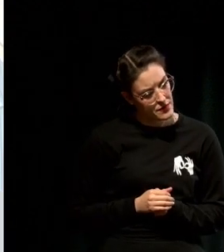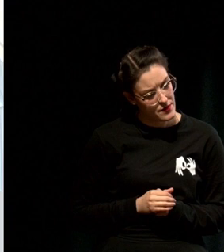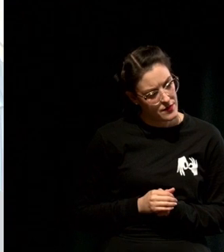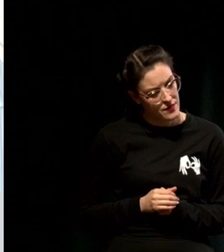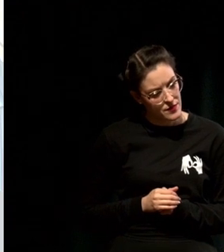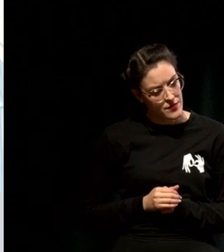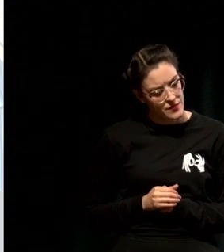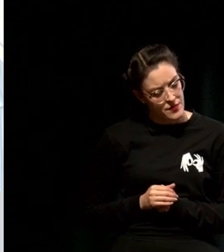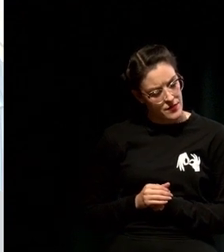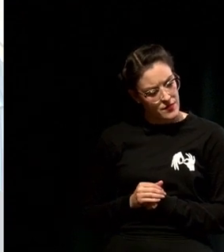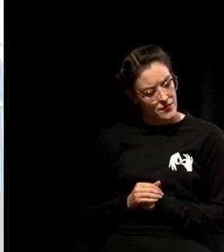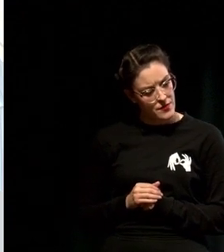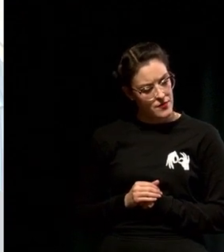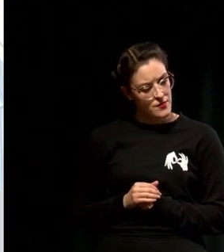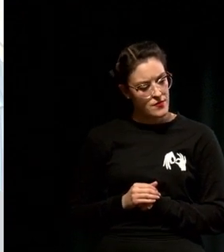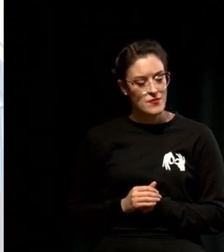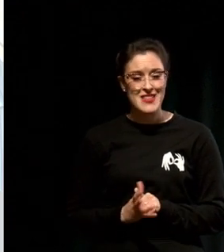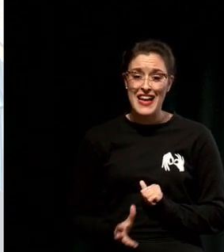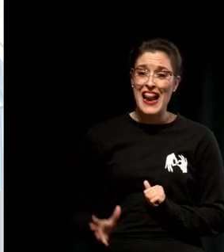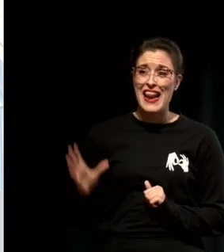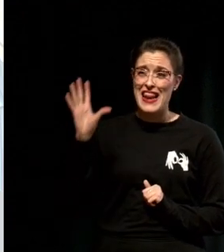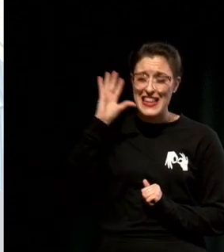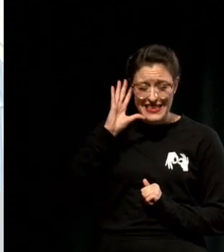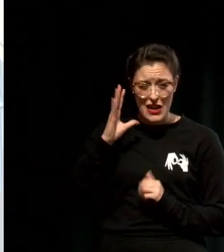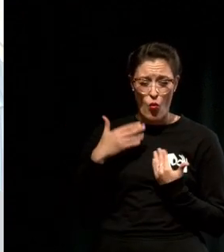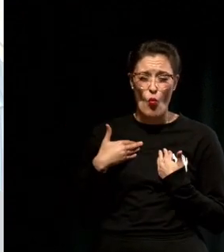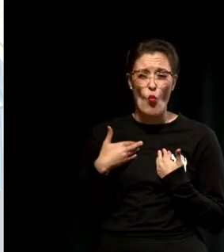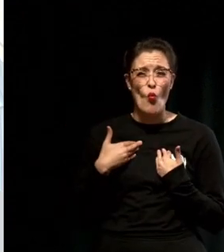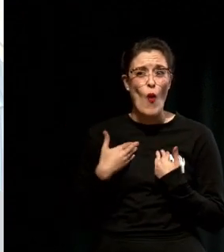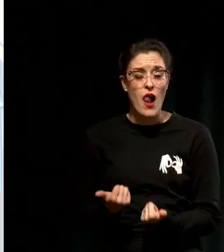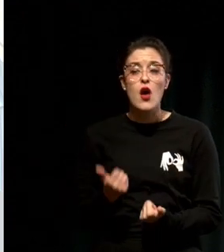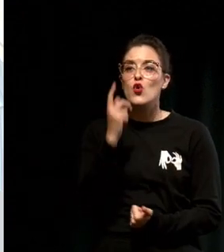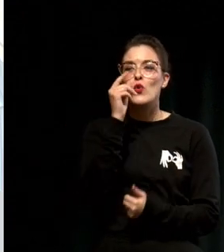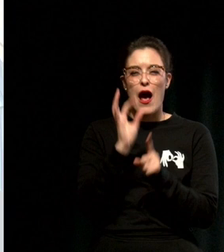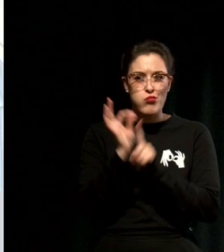It's listening really well, it's a skill that can be developed but it's also listening well